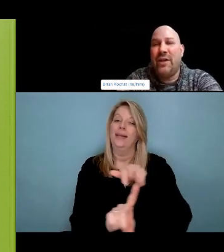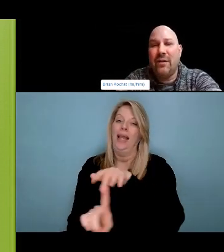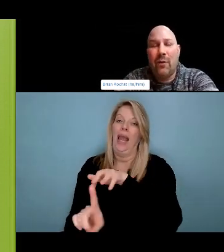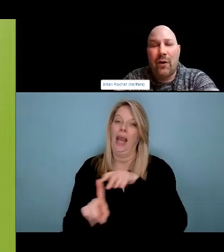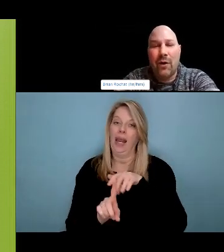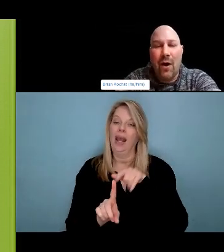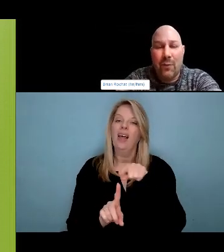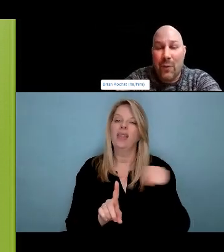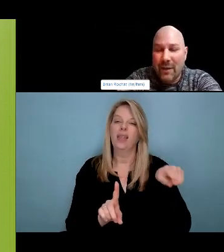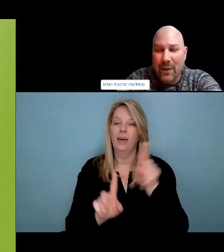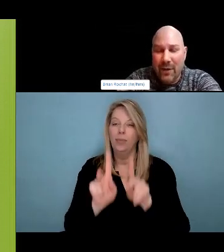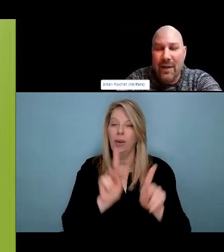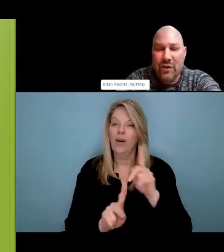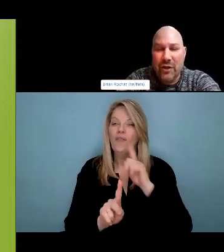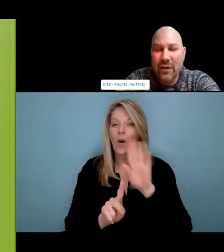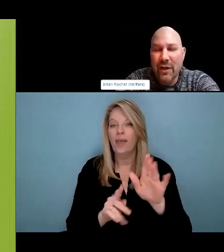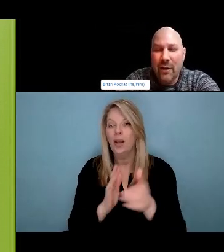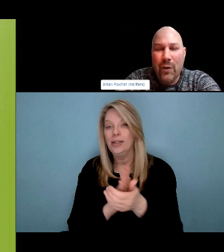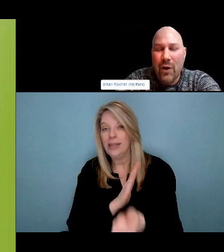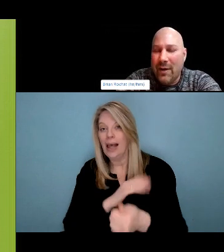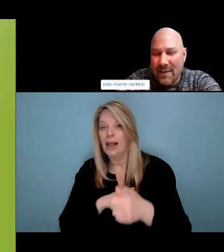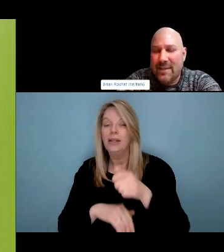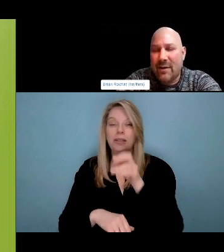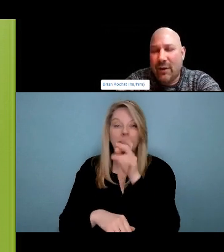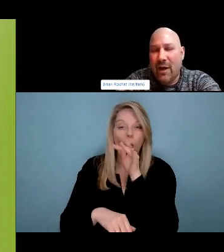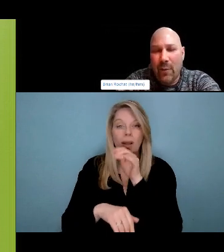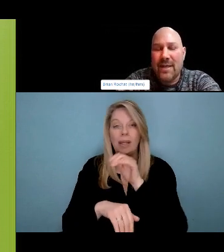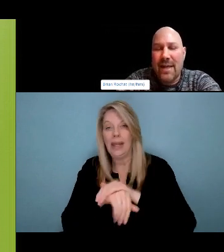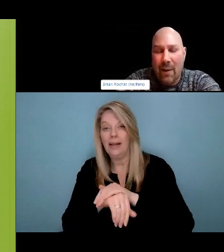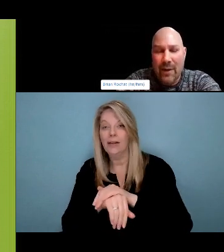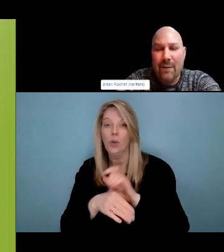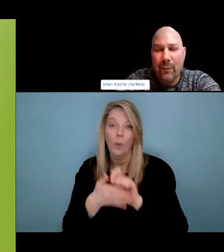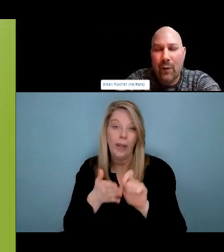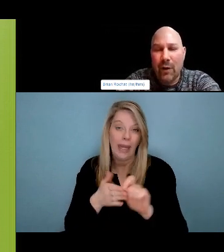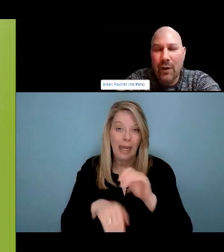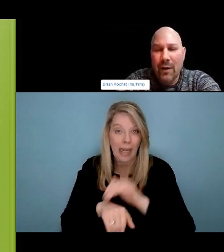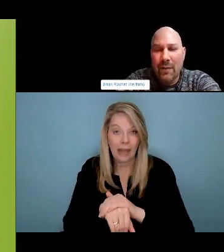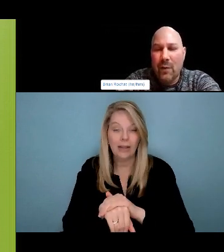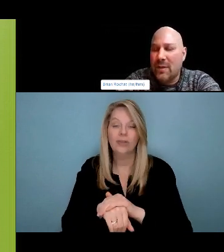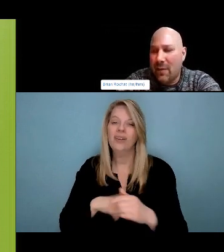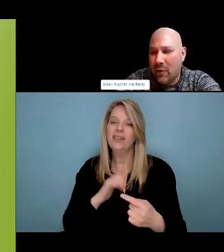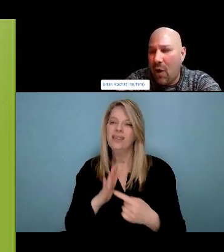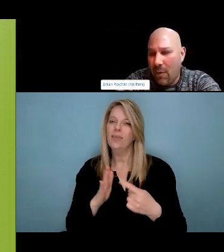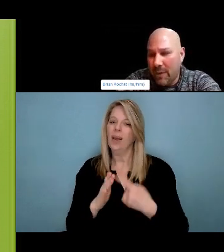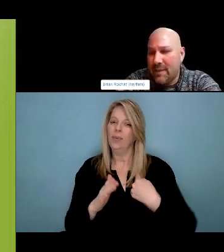They keep telling her, come back another time. I don't know if there is even going to be